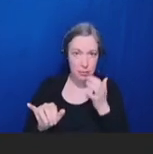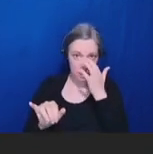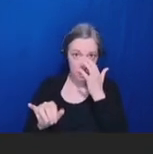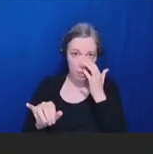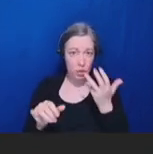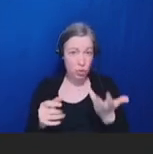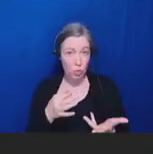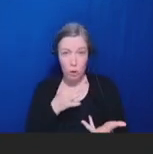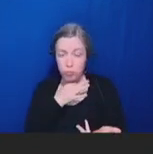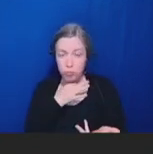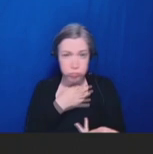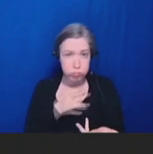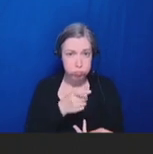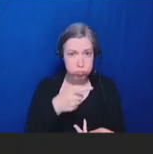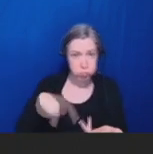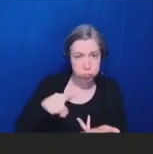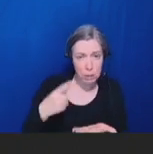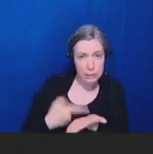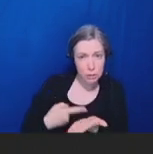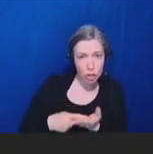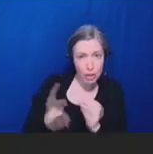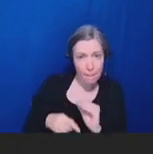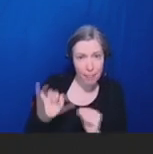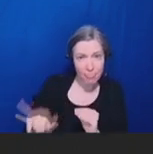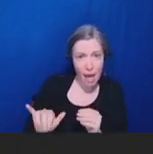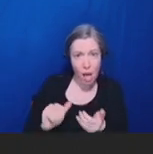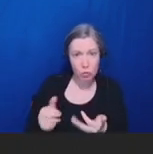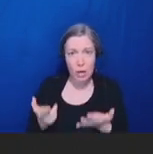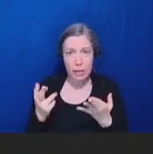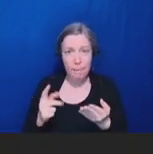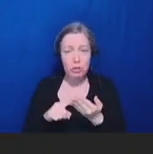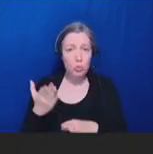that or if there were recommendations to improve that data sharing.